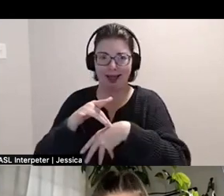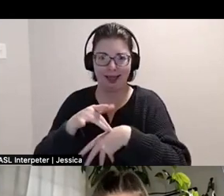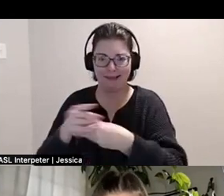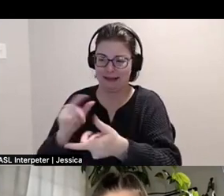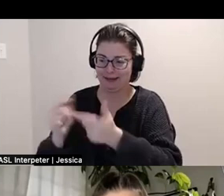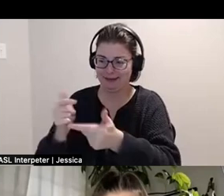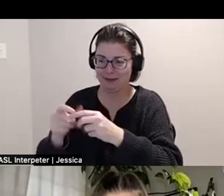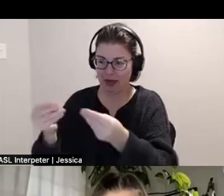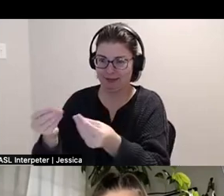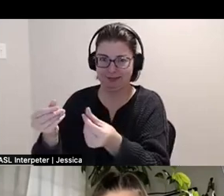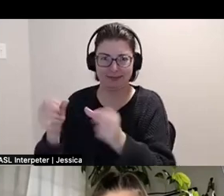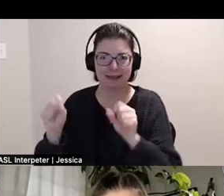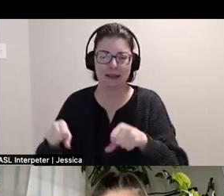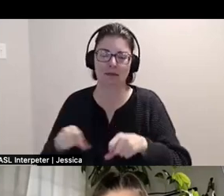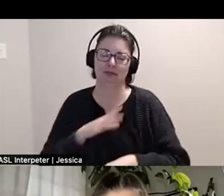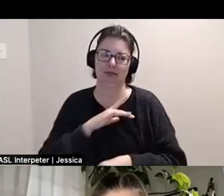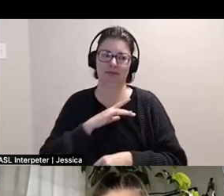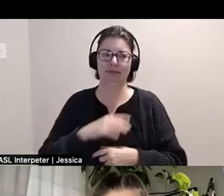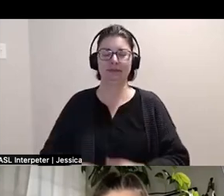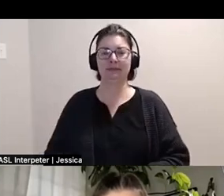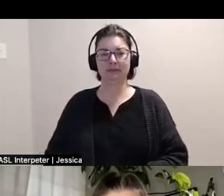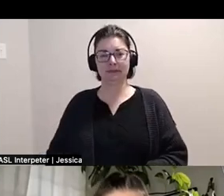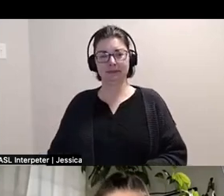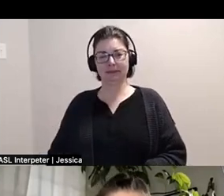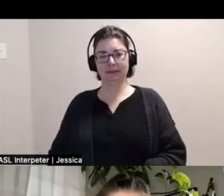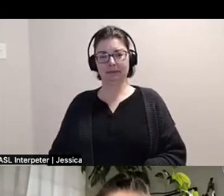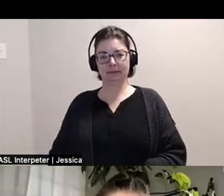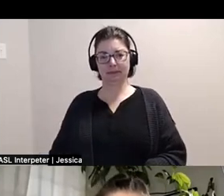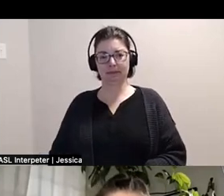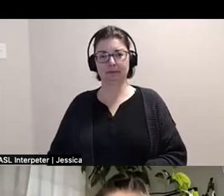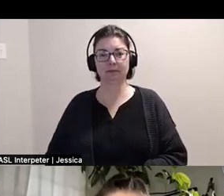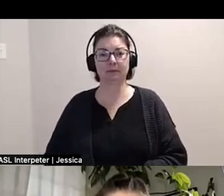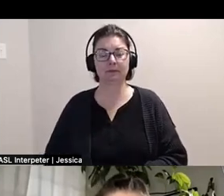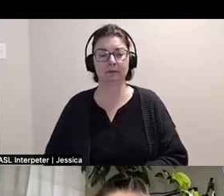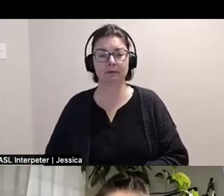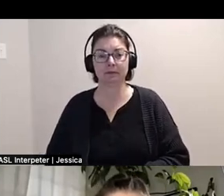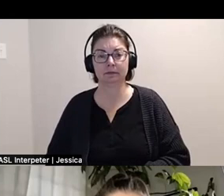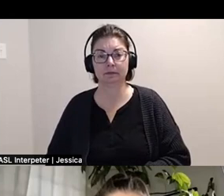and uhm... I, I'm very sensory sensitive